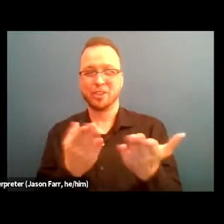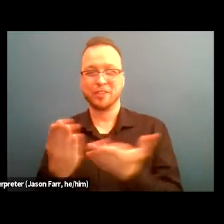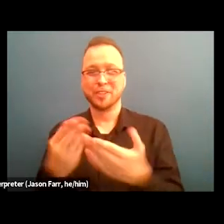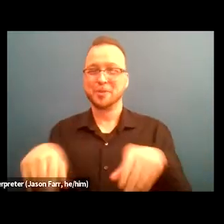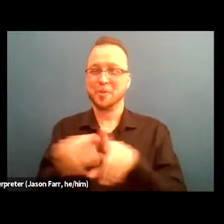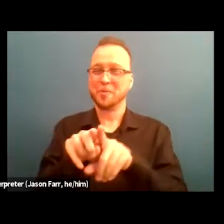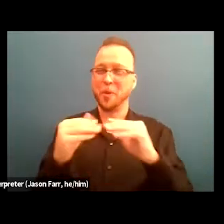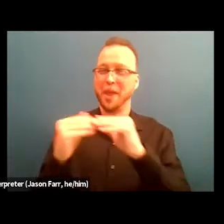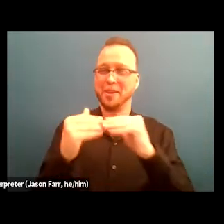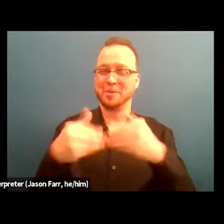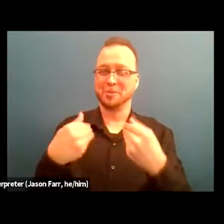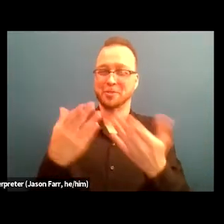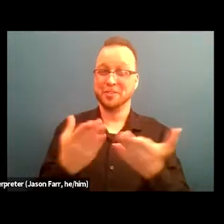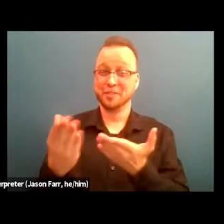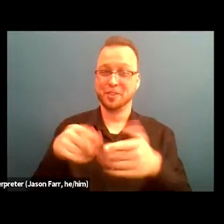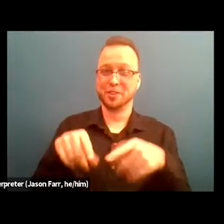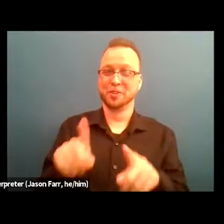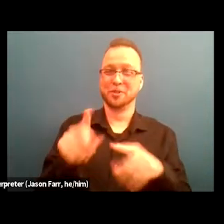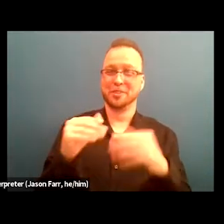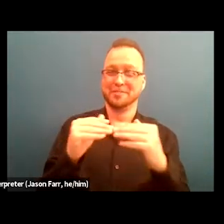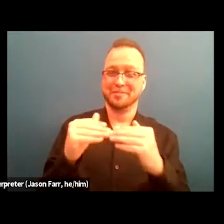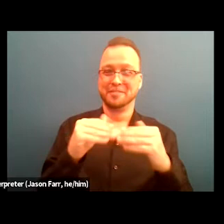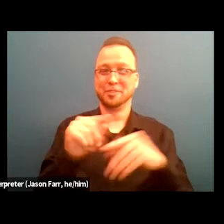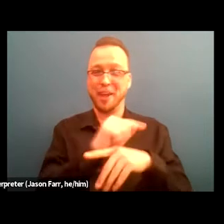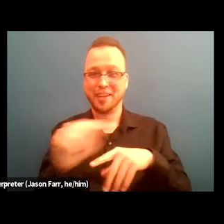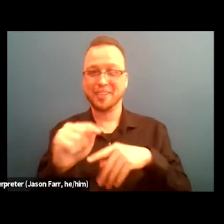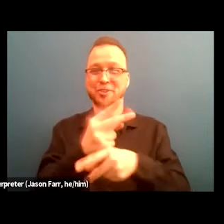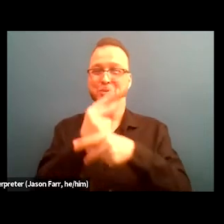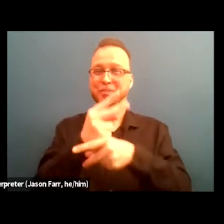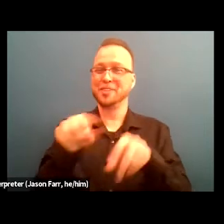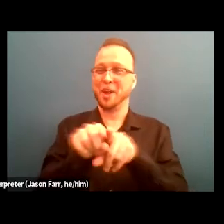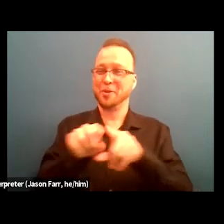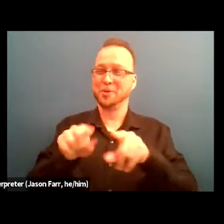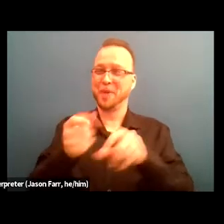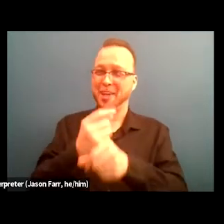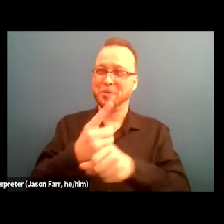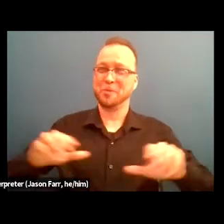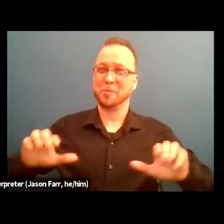within hiring processes, training, supervision and annual employee performance evaluations.